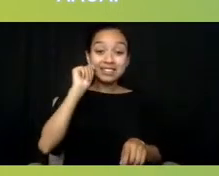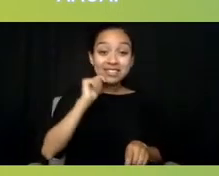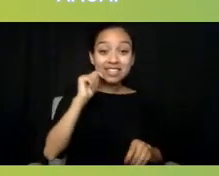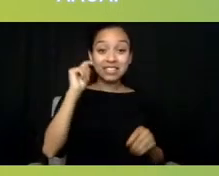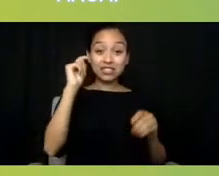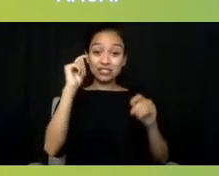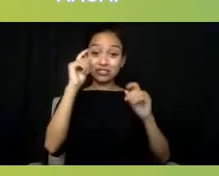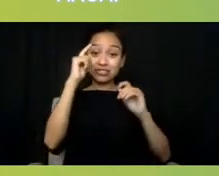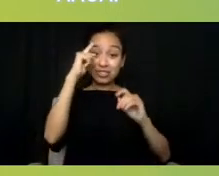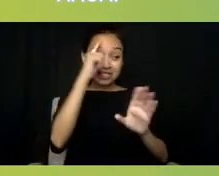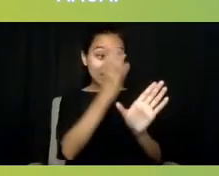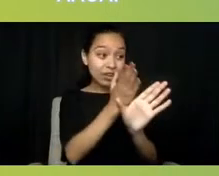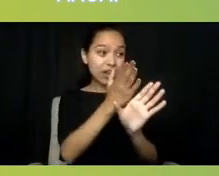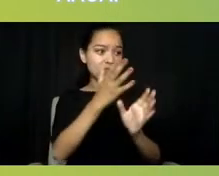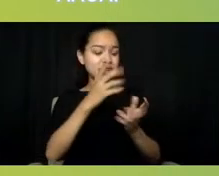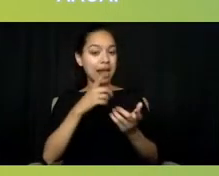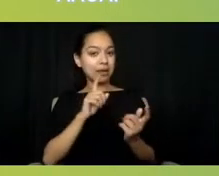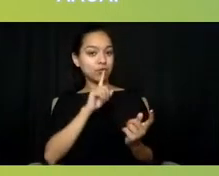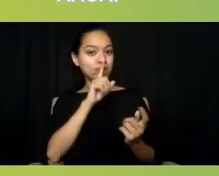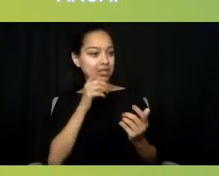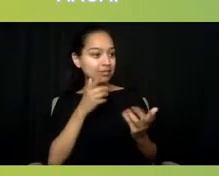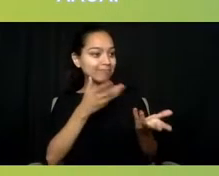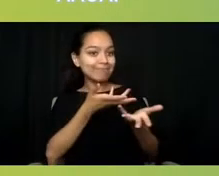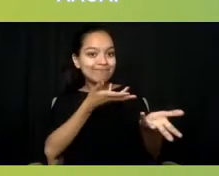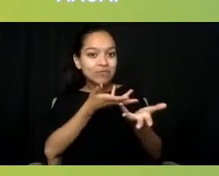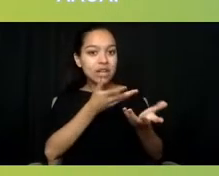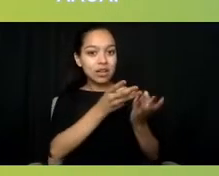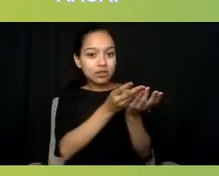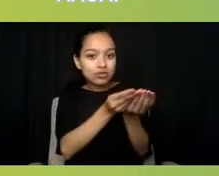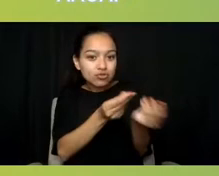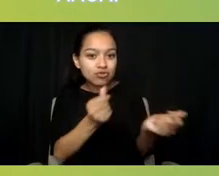so schools, primary care community, as well as community partnership